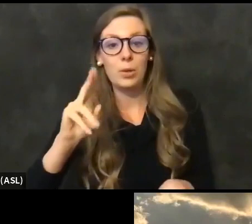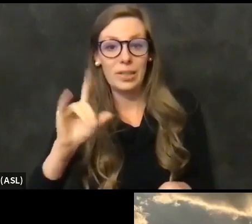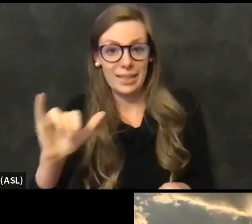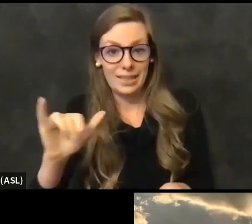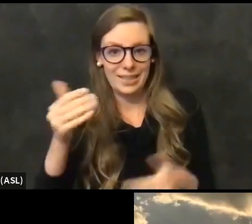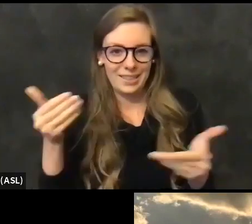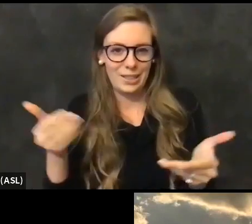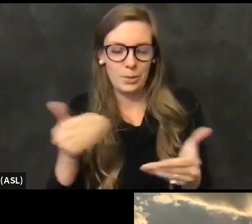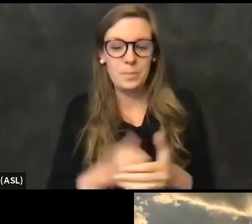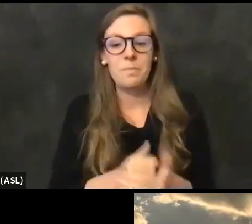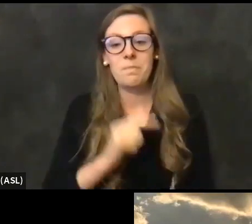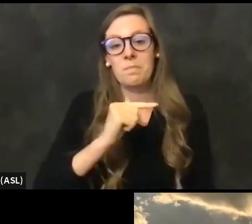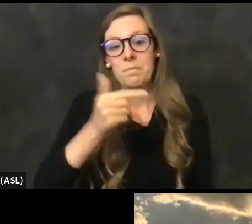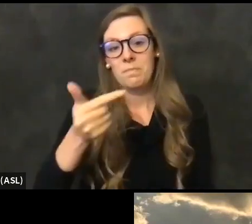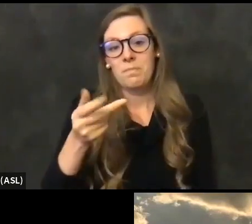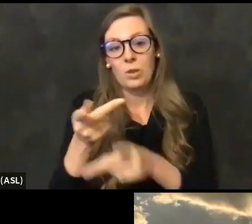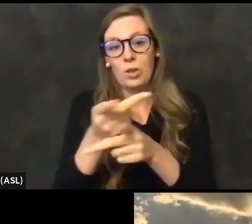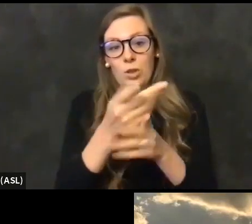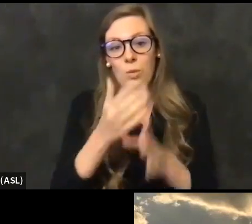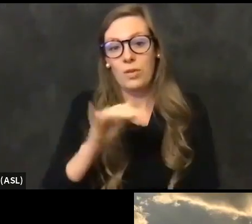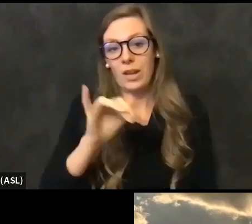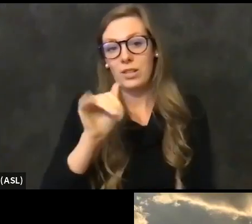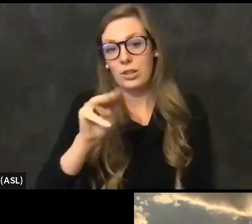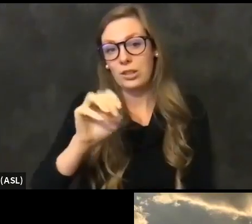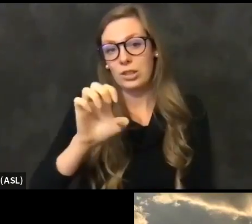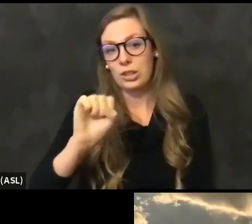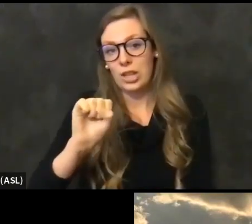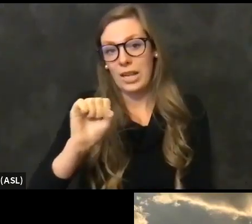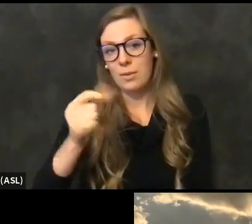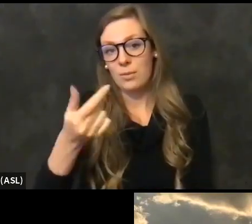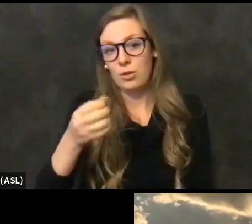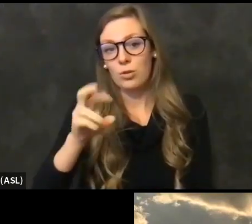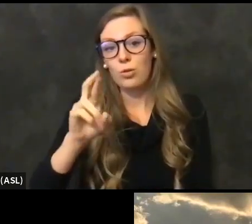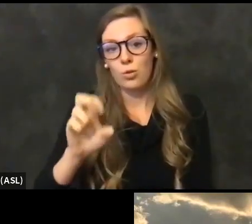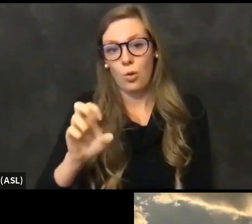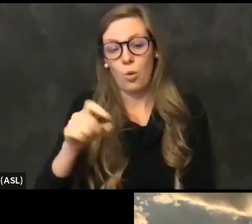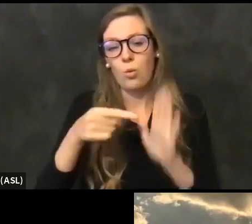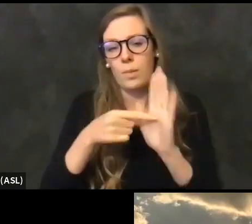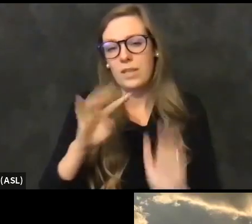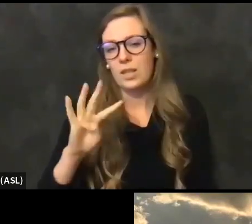colleague, Supervisor James Gore, who represents the fourth district. He's going to talk a little bit more about